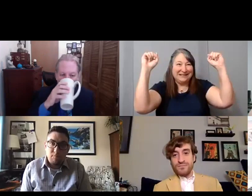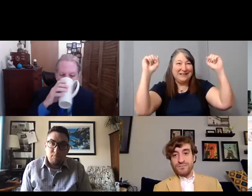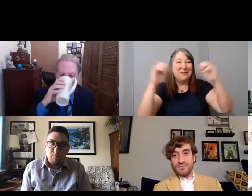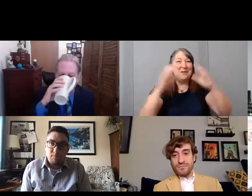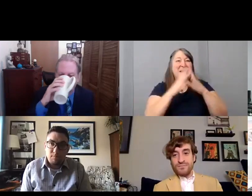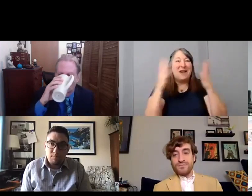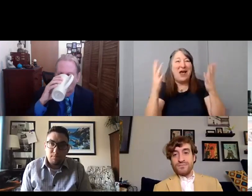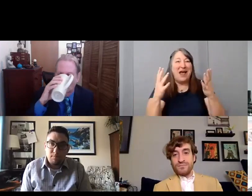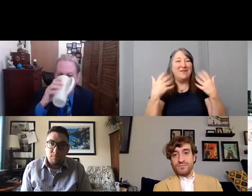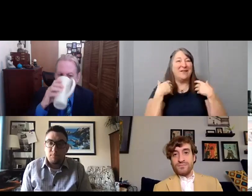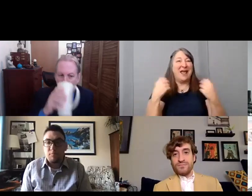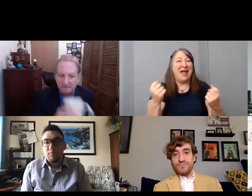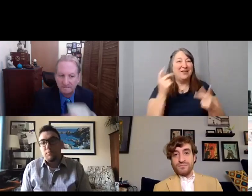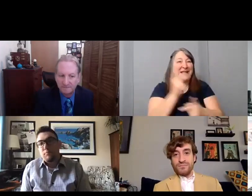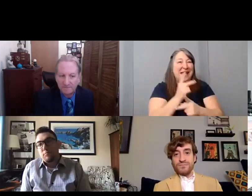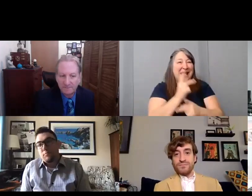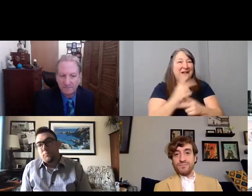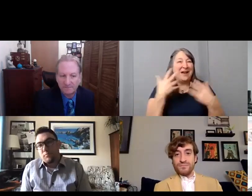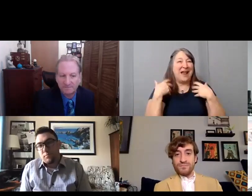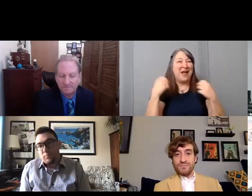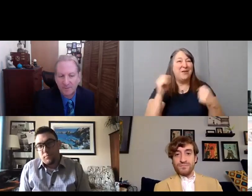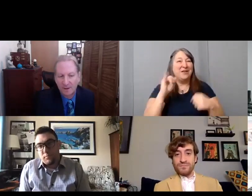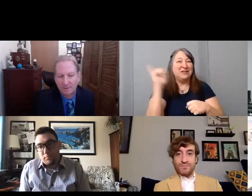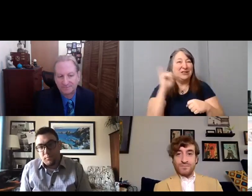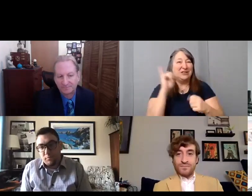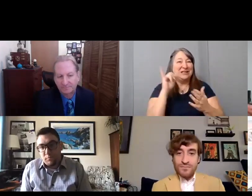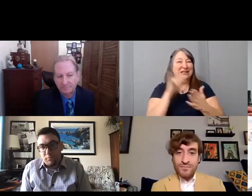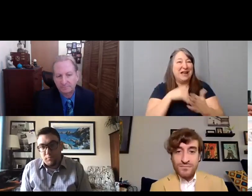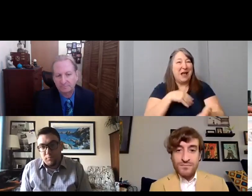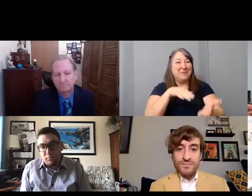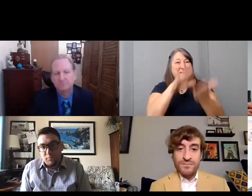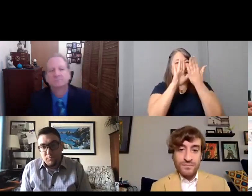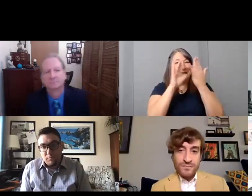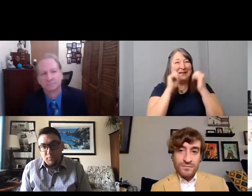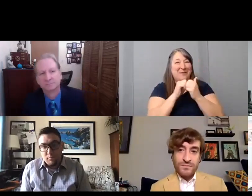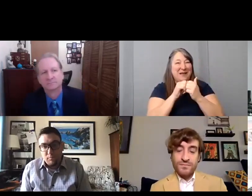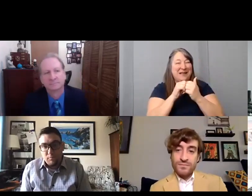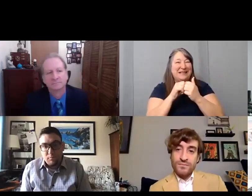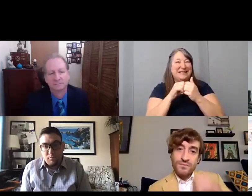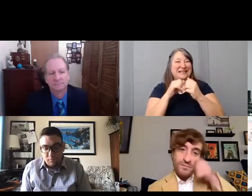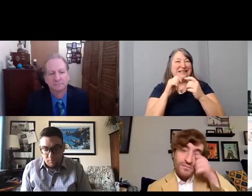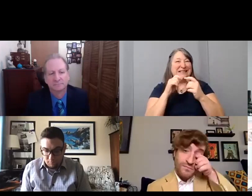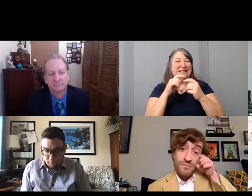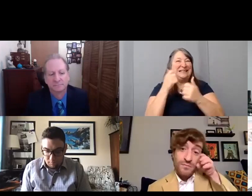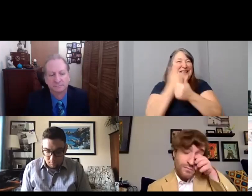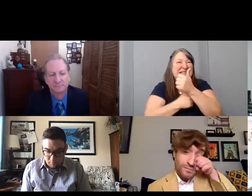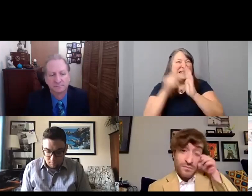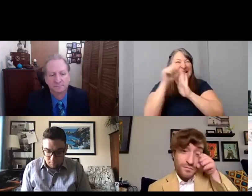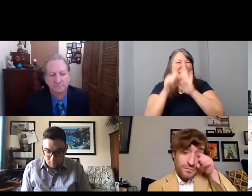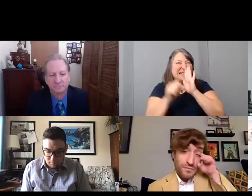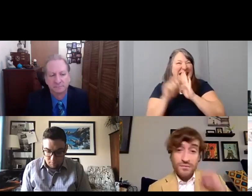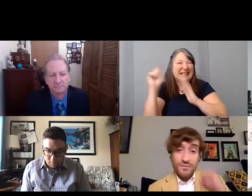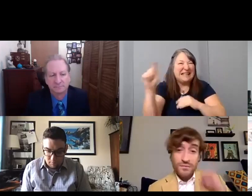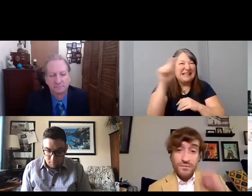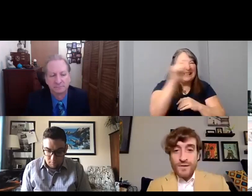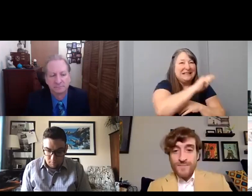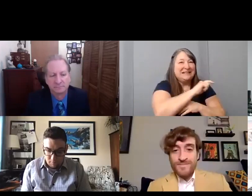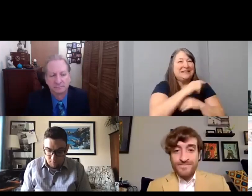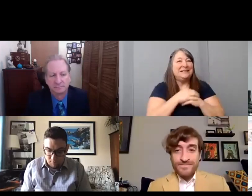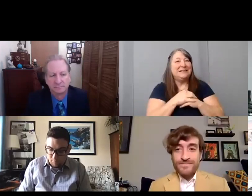and health insurance that I am dealing with is by state. So I'm not sure to be honest